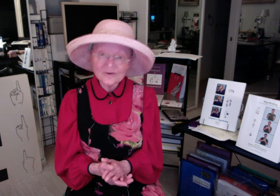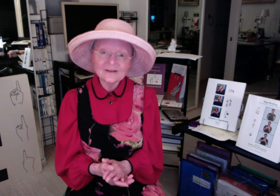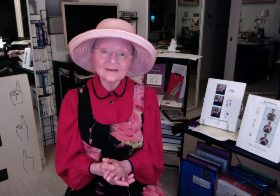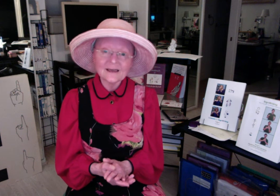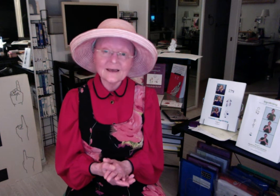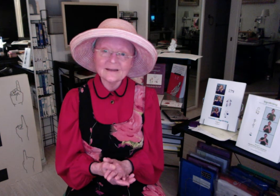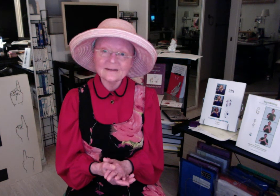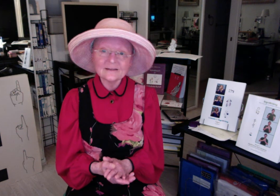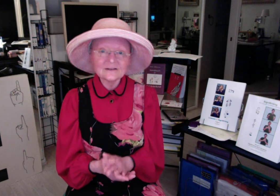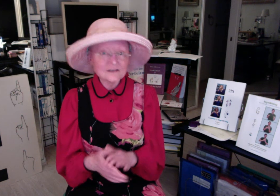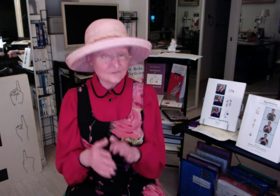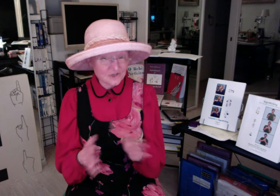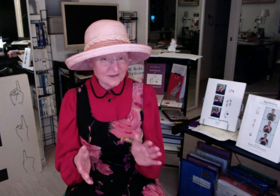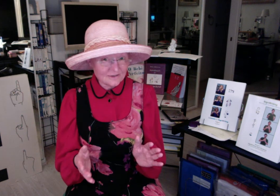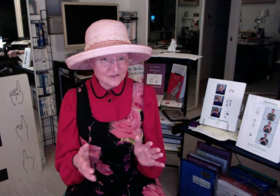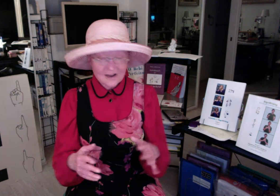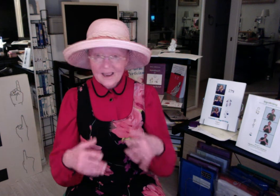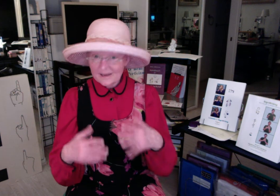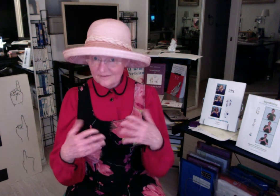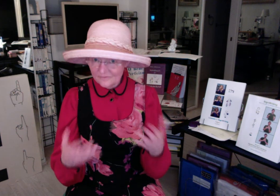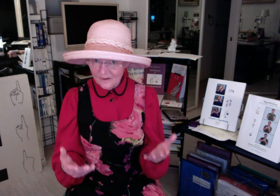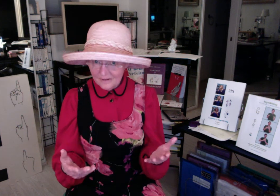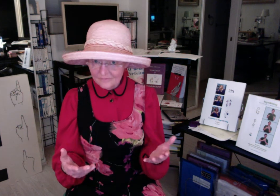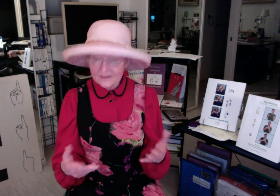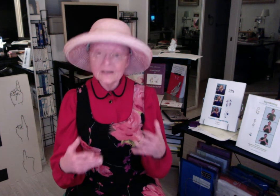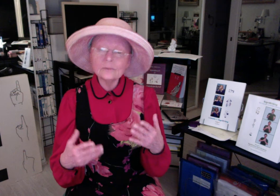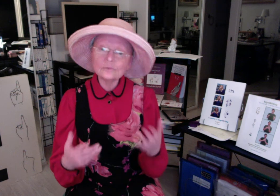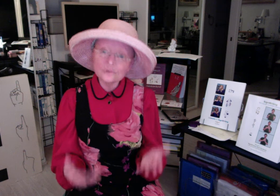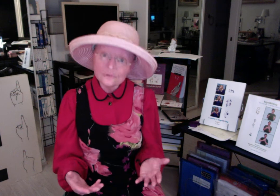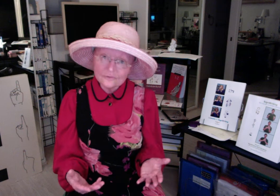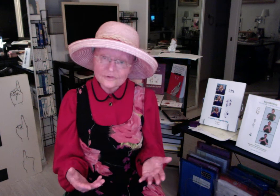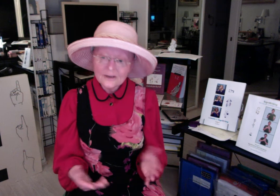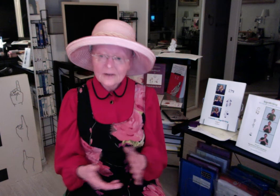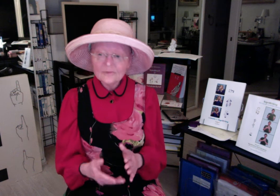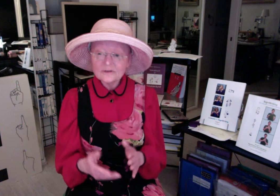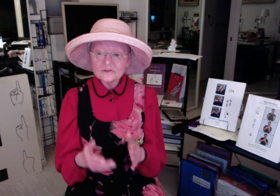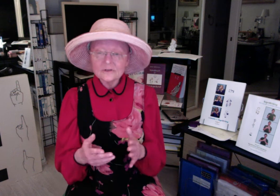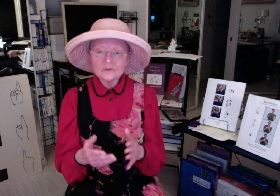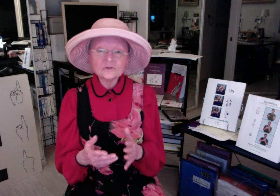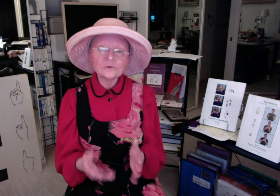and things have changed and evolved and improved because there are so many